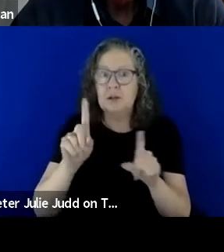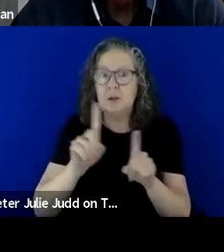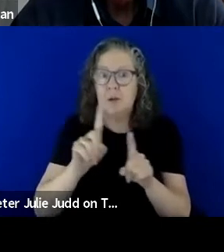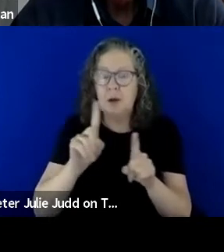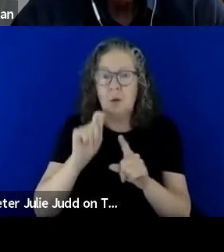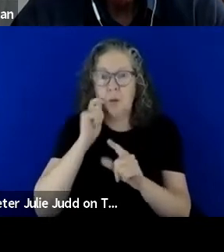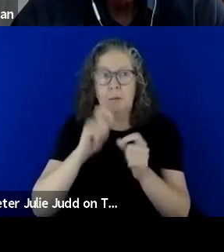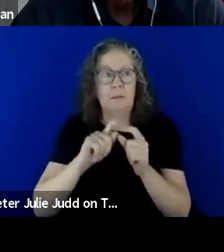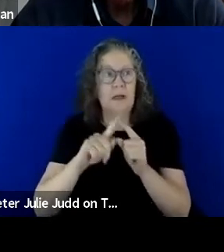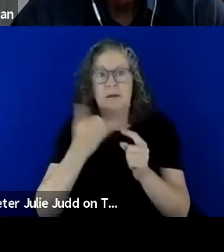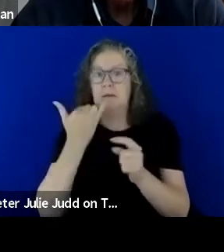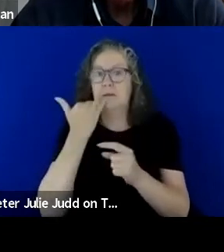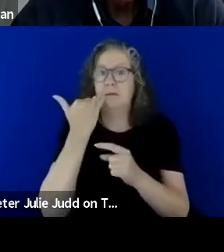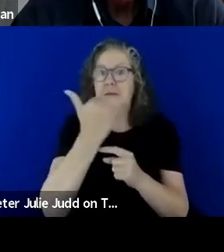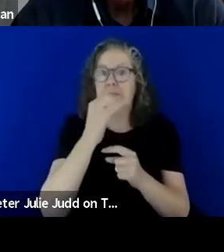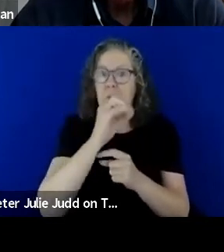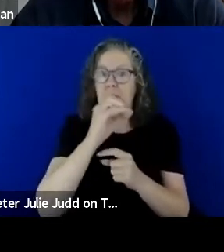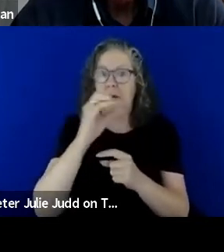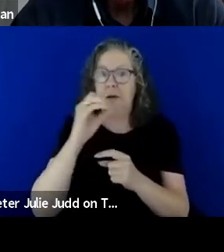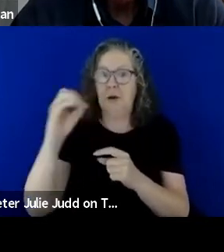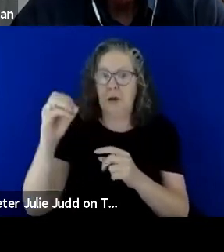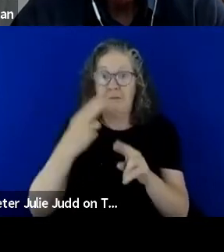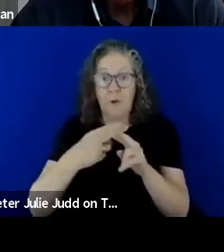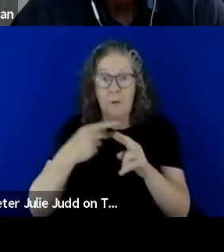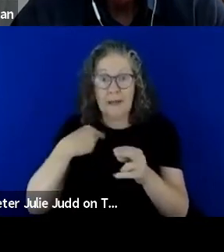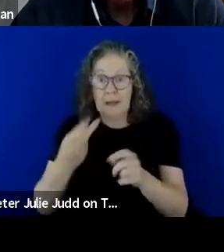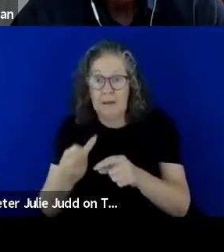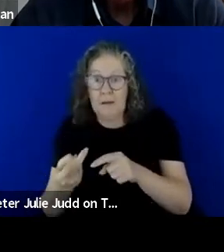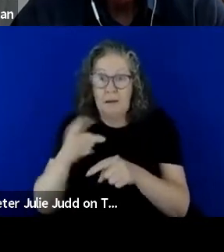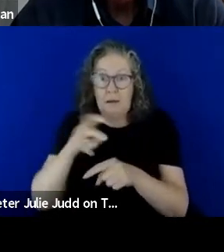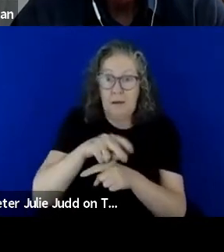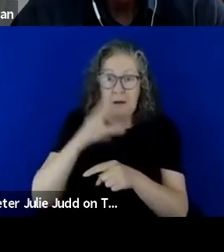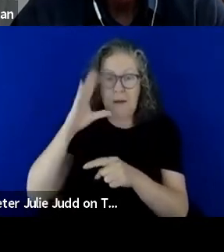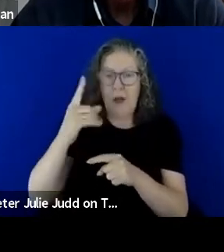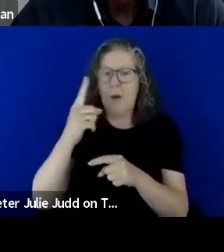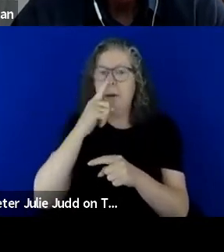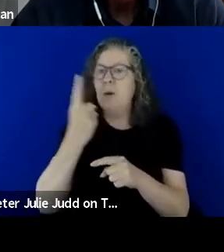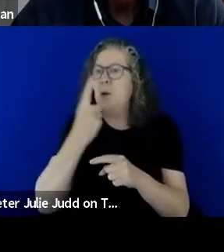and you know jumping out of bed for me, you know, and other people with physical disabilities,